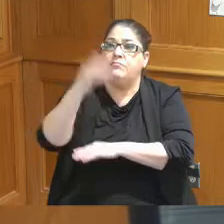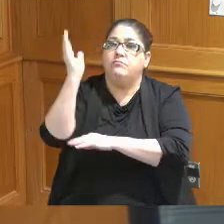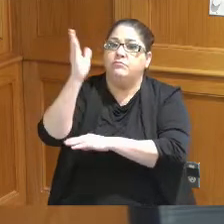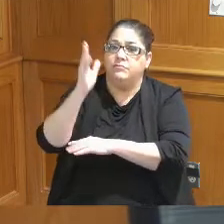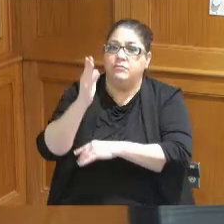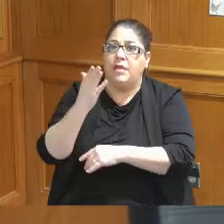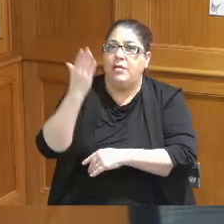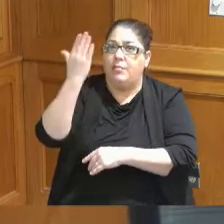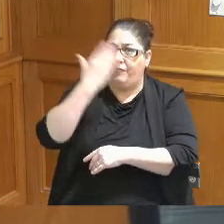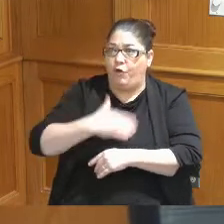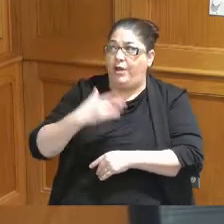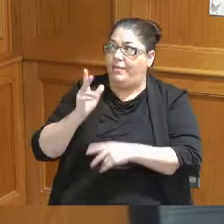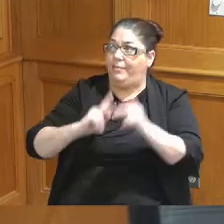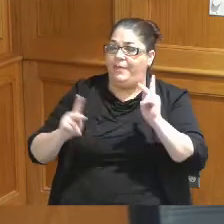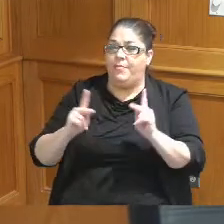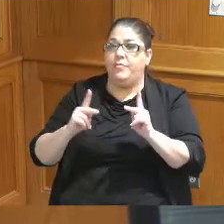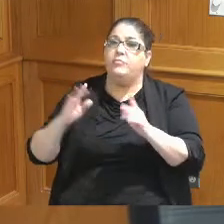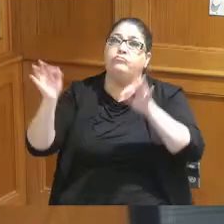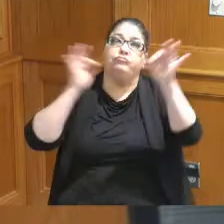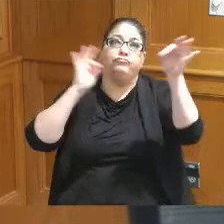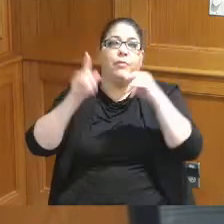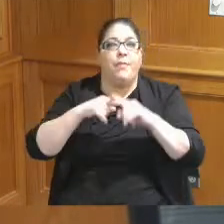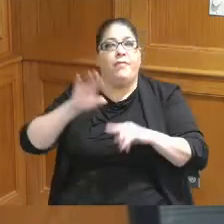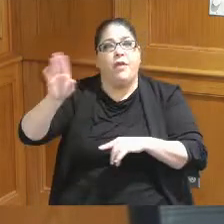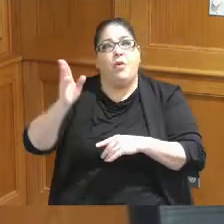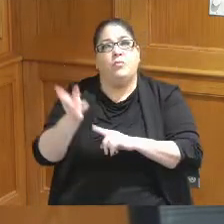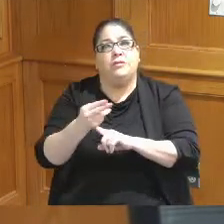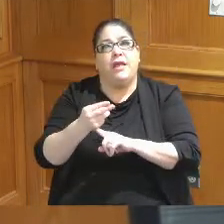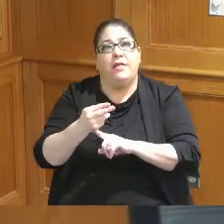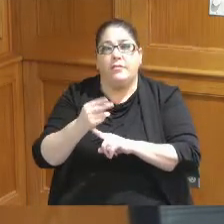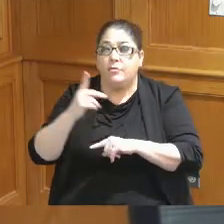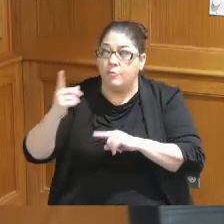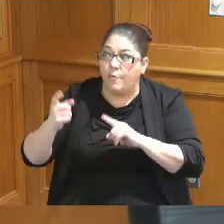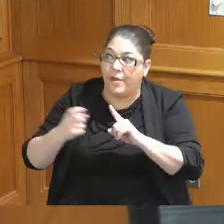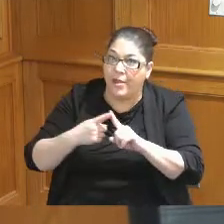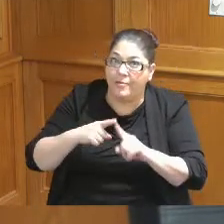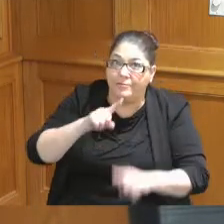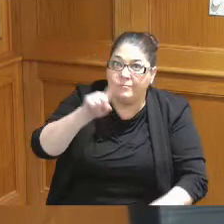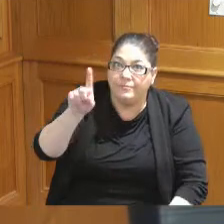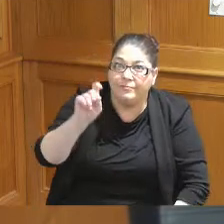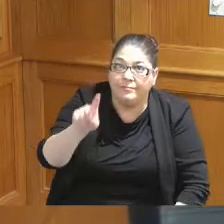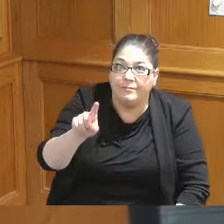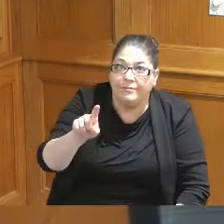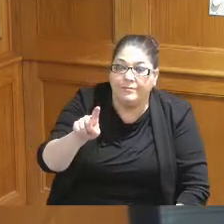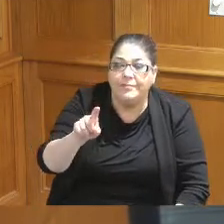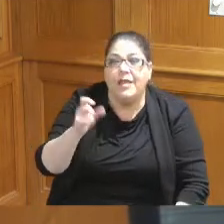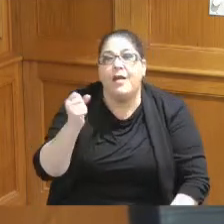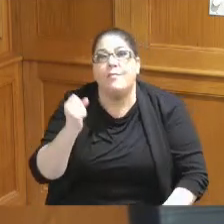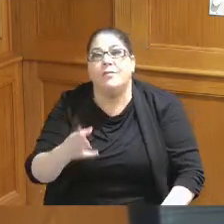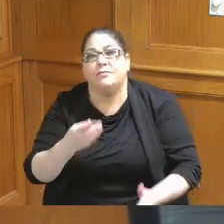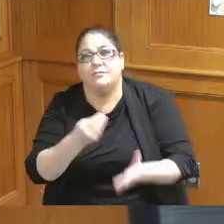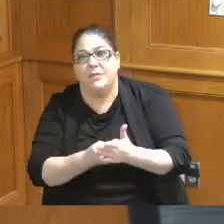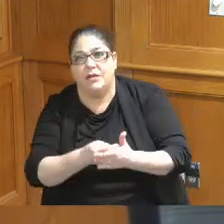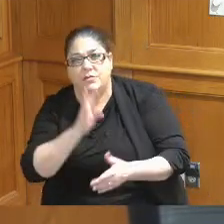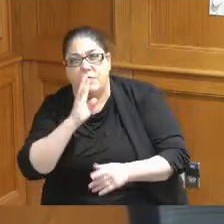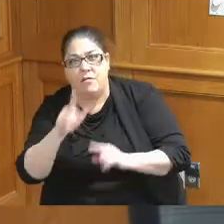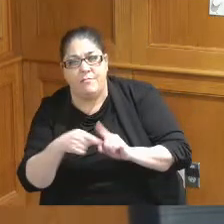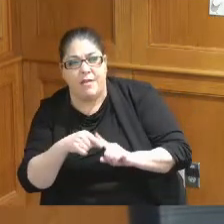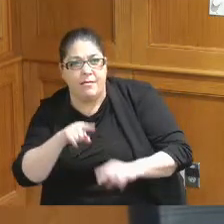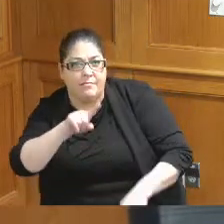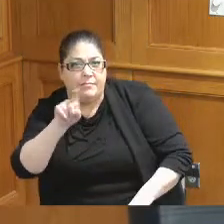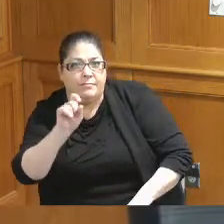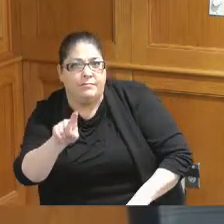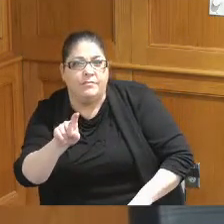and tell us about the hotel when will it come how much are we talking so that we can get an